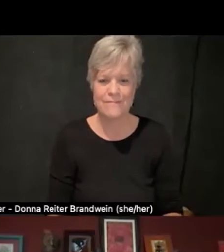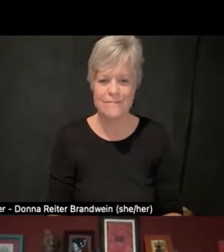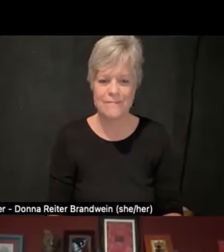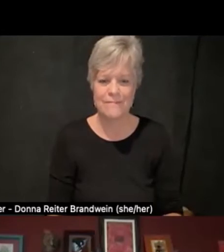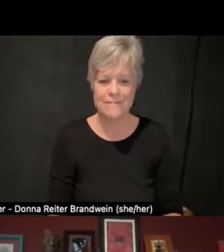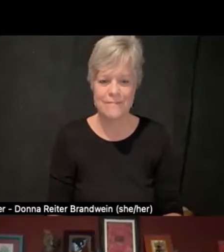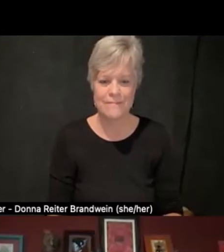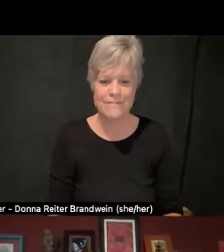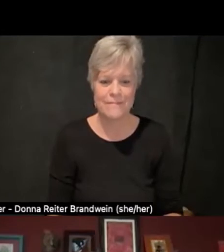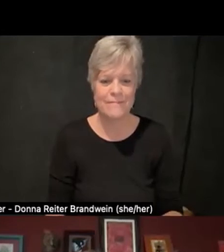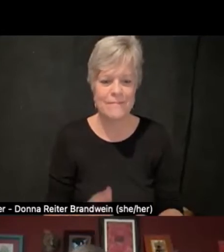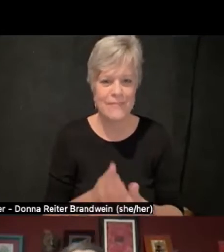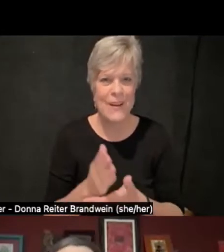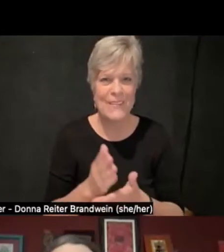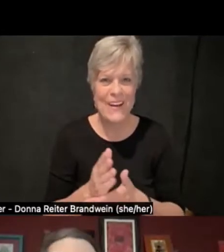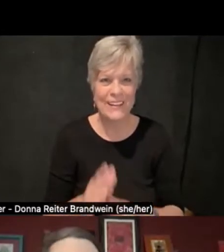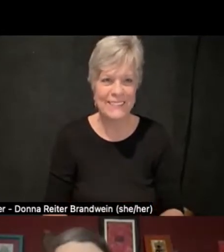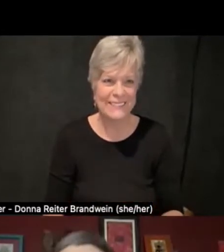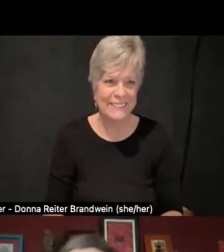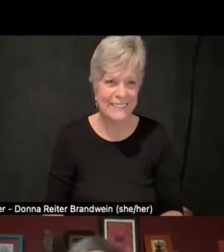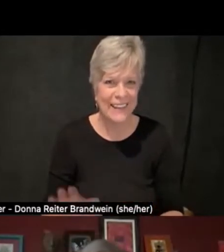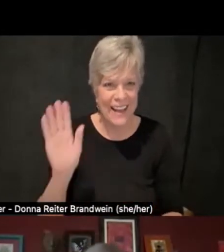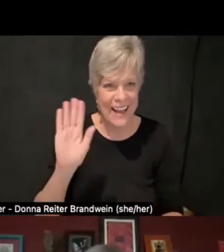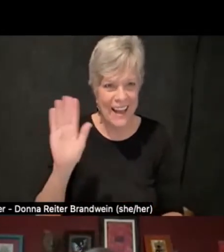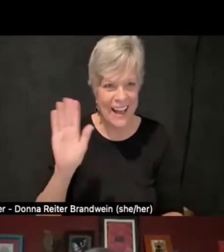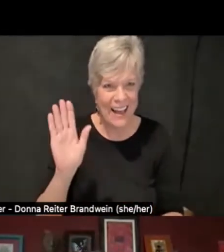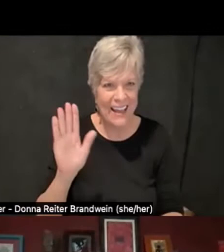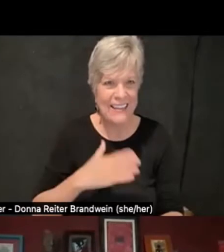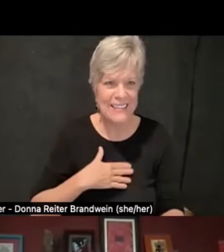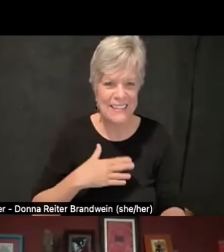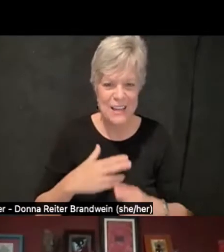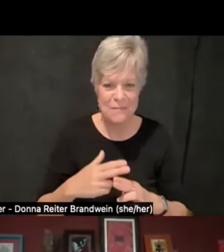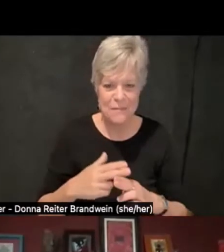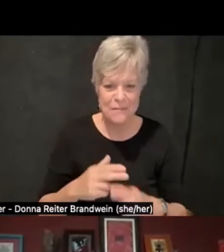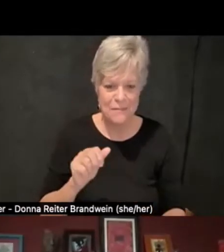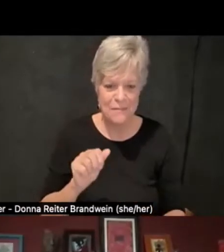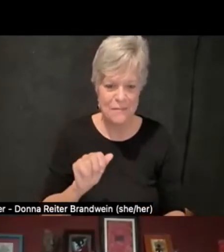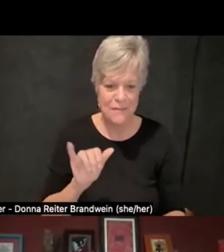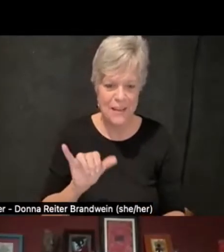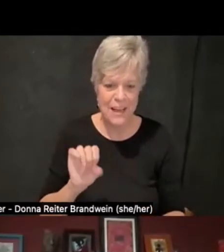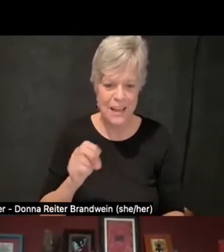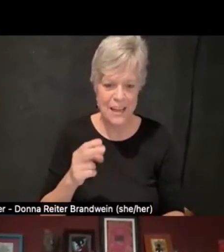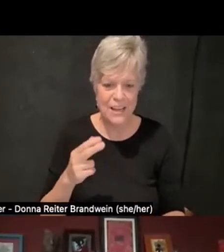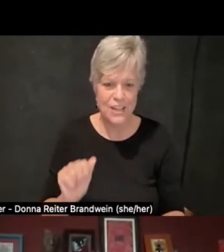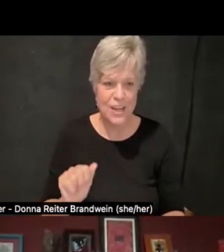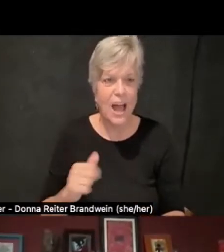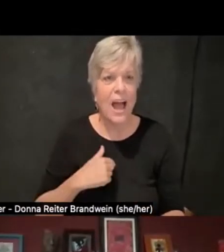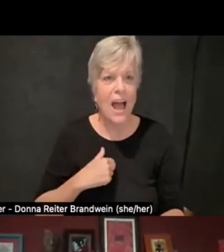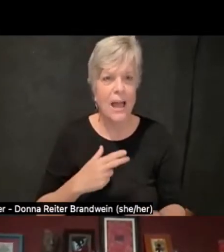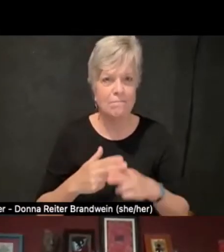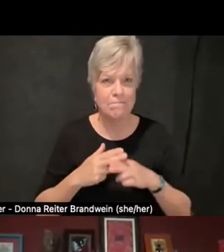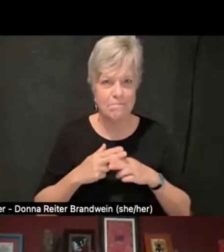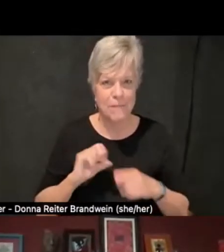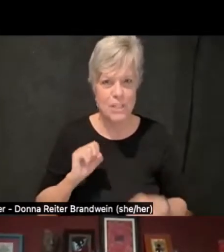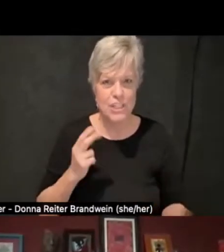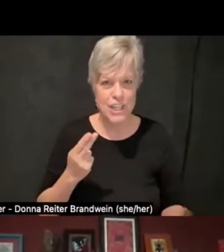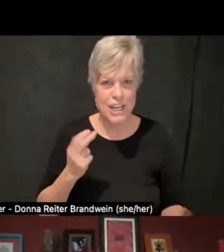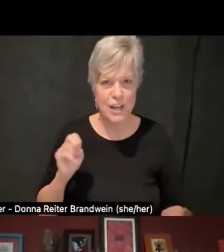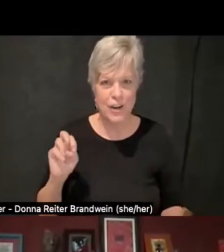All right. Hi, everyone. My name's Aysha. I use she/her pronouns. It's great to be here.